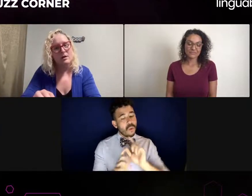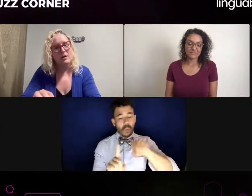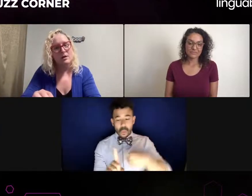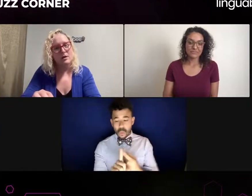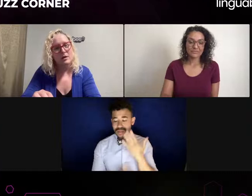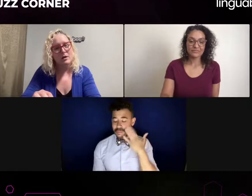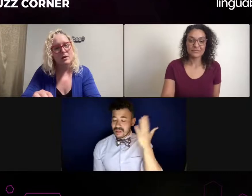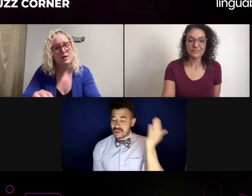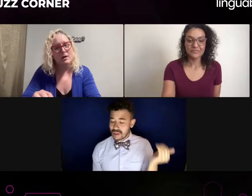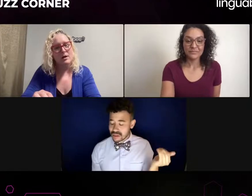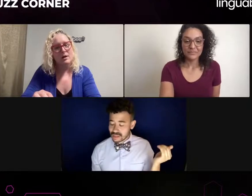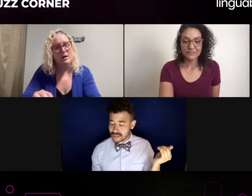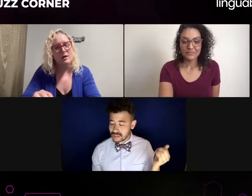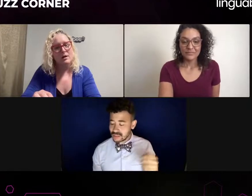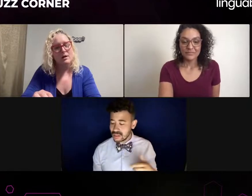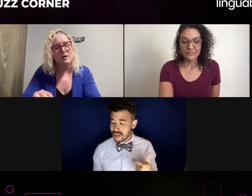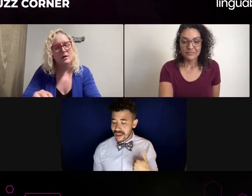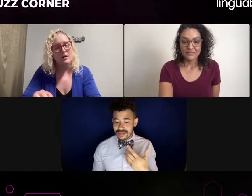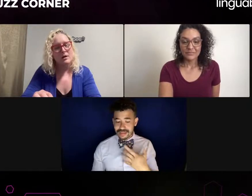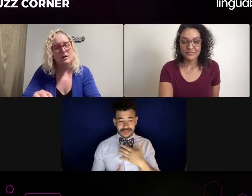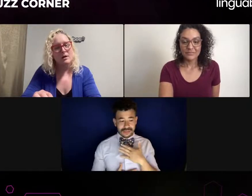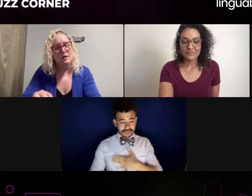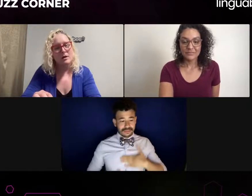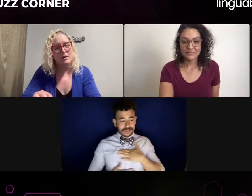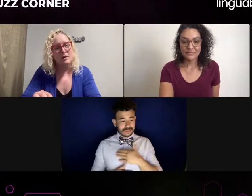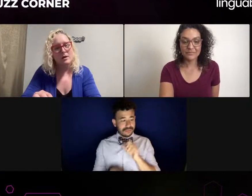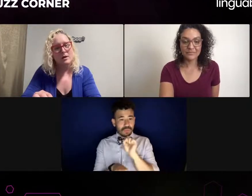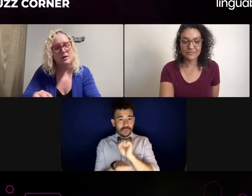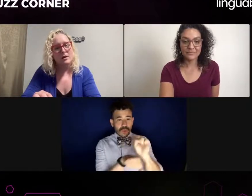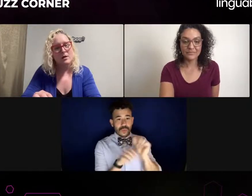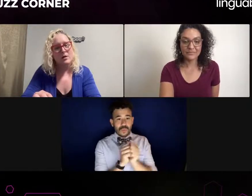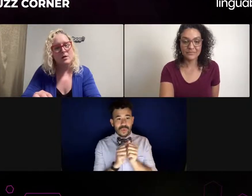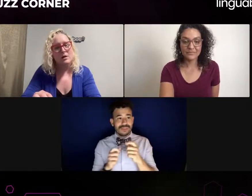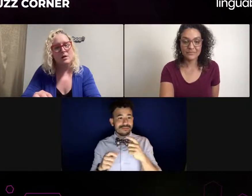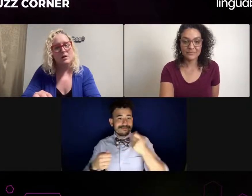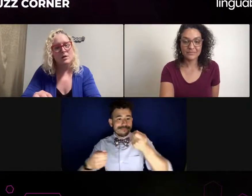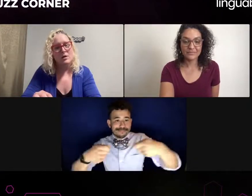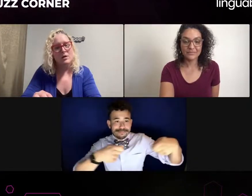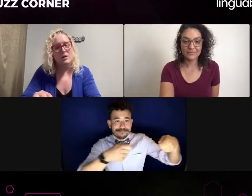professional actors who are honing their craft on the stage. Like I said, it's a different kind of energy for me.